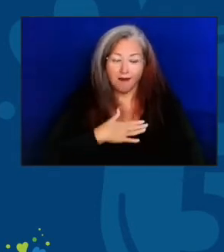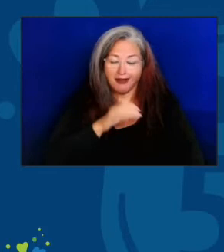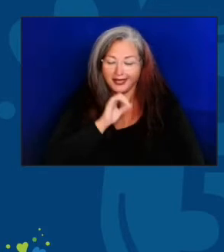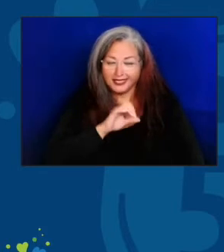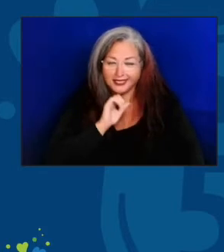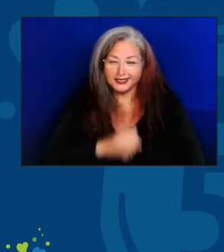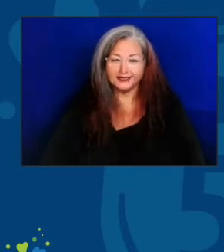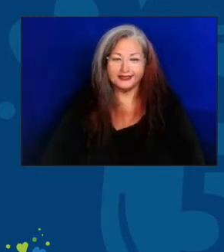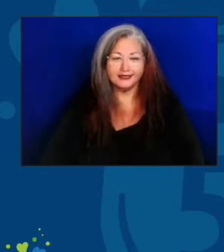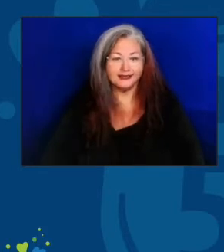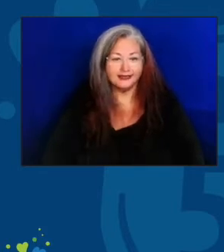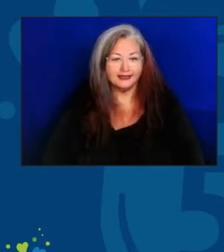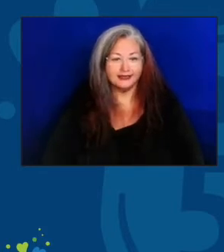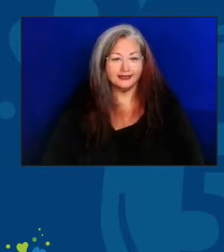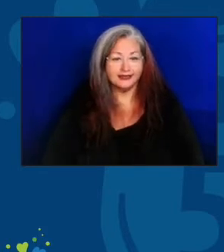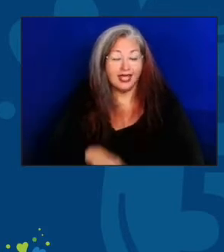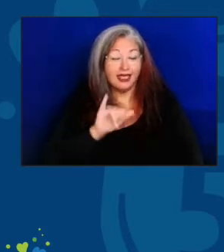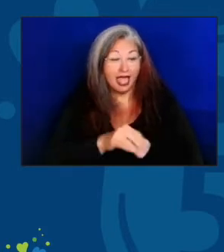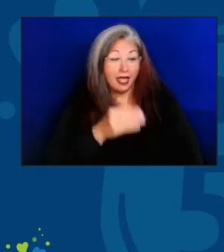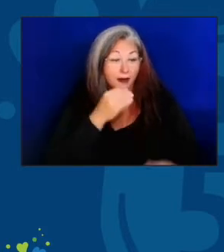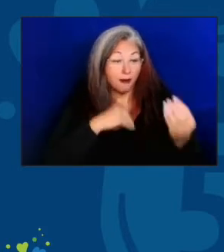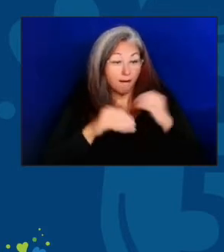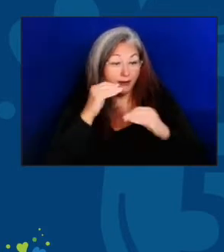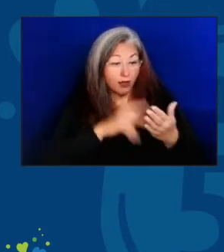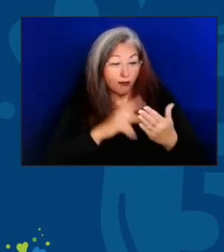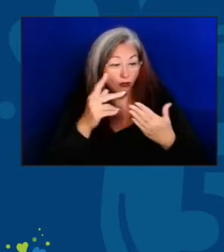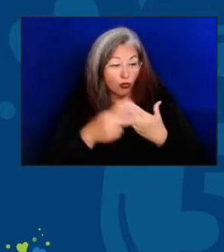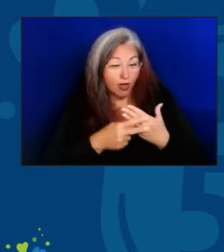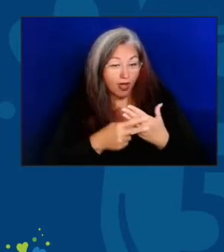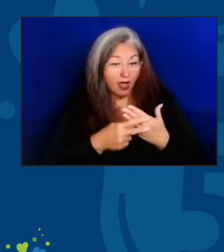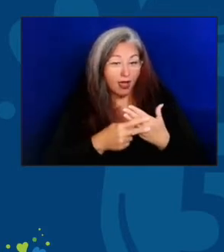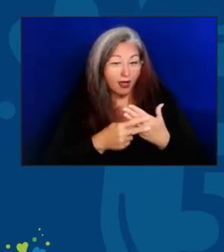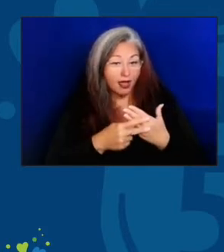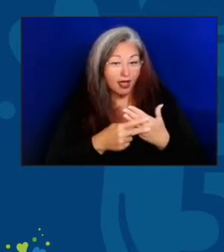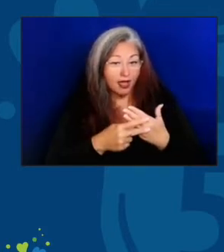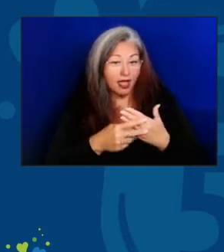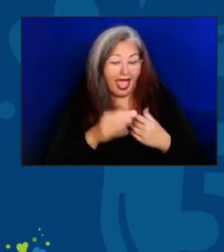With the meal program and as in particular socialization,